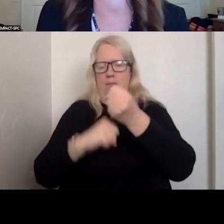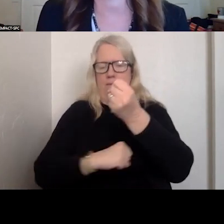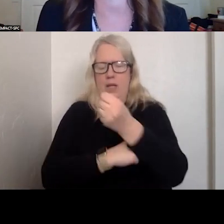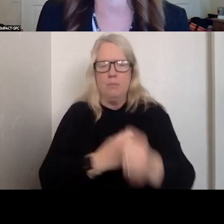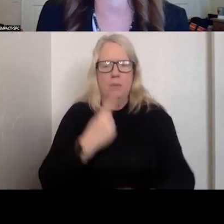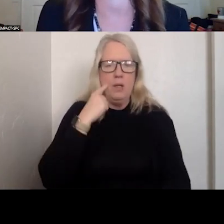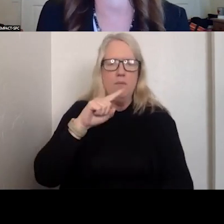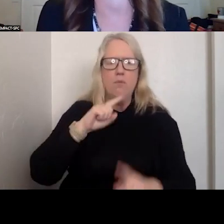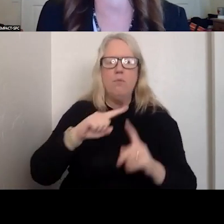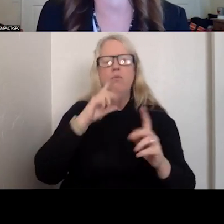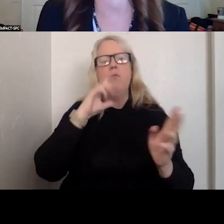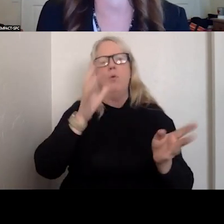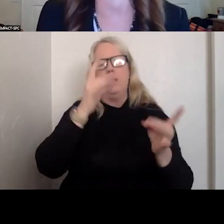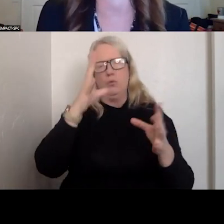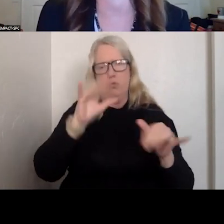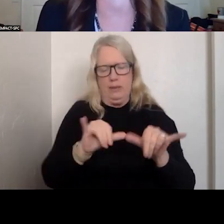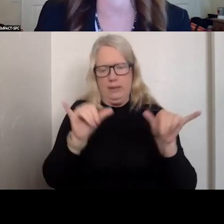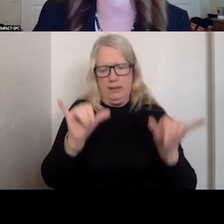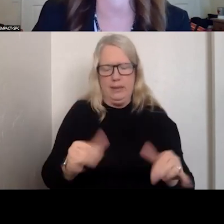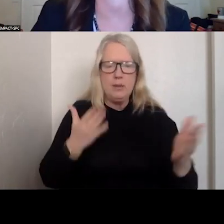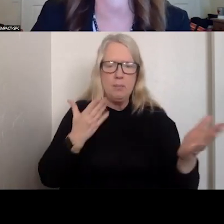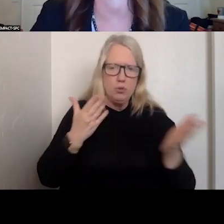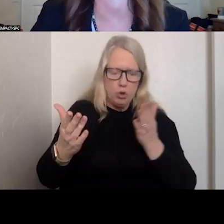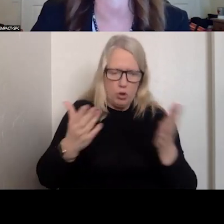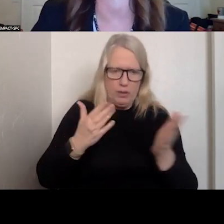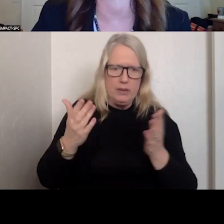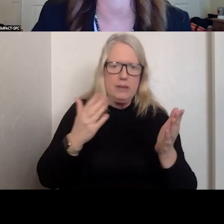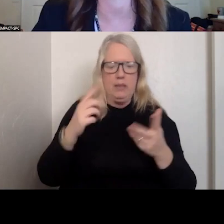CRISIS SYSTEM SERVICES WITH THOSE THREE CORE SERVICES.